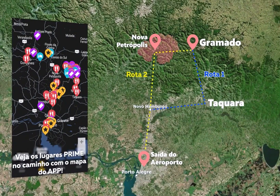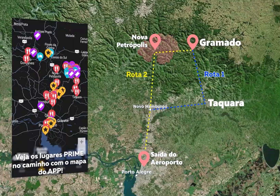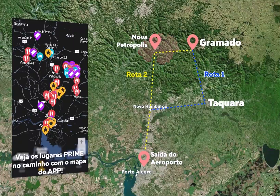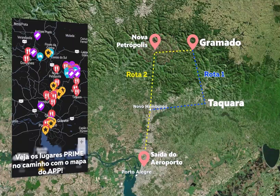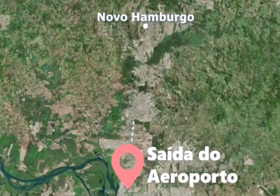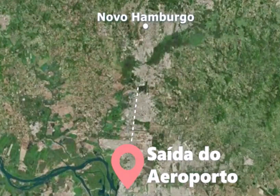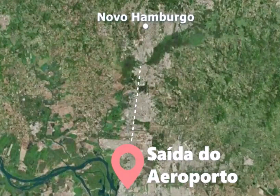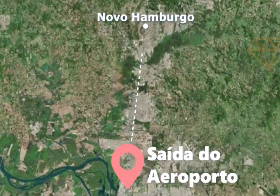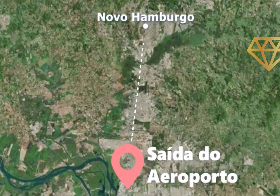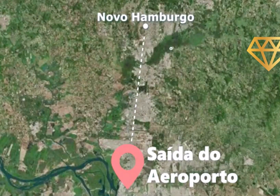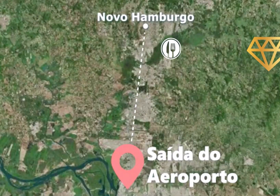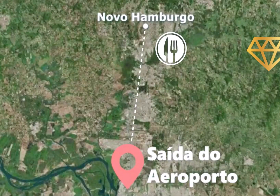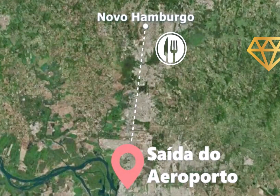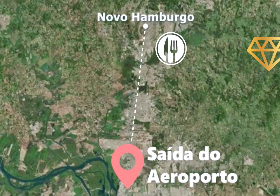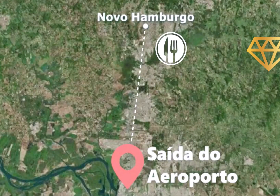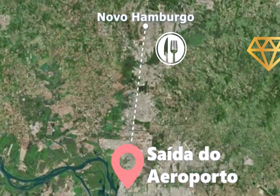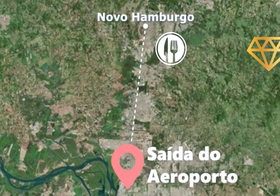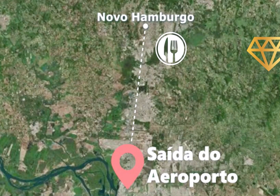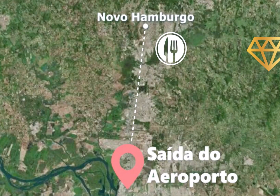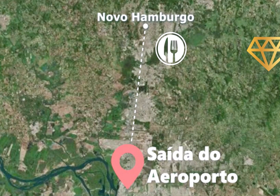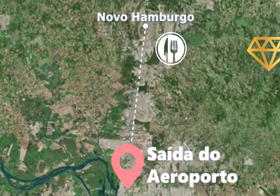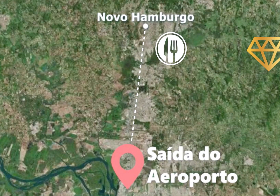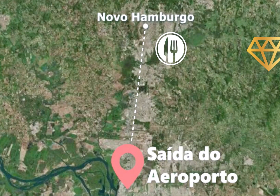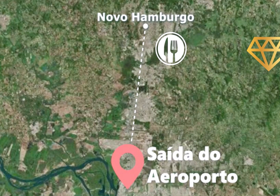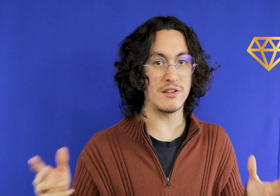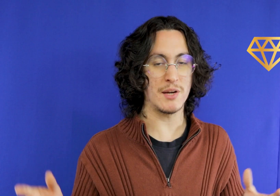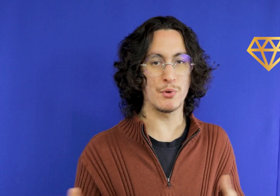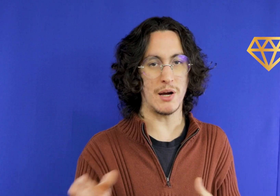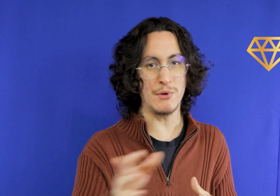arrived there you talk to have lunch at one of the restaurants s that are on the beach for example